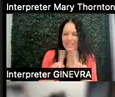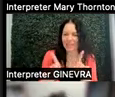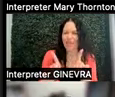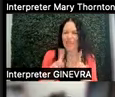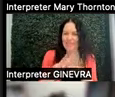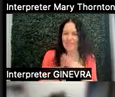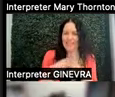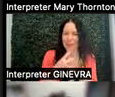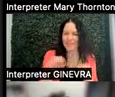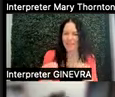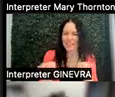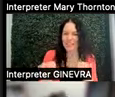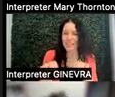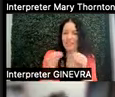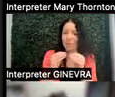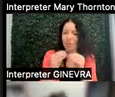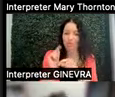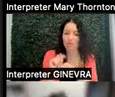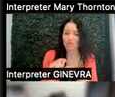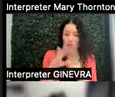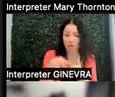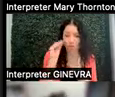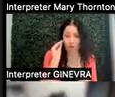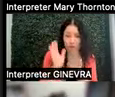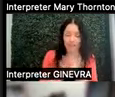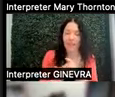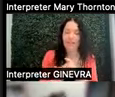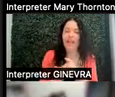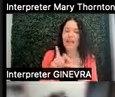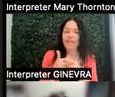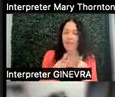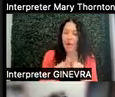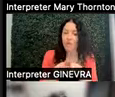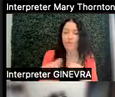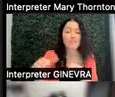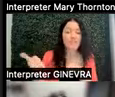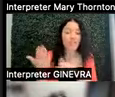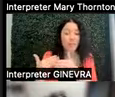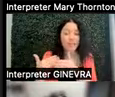of activities that are more like traditional learning. And then there's also this other piece that I hear in the back of my head,